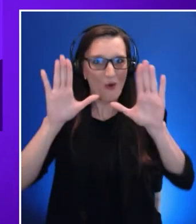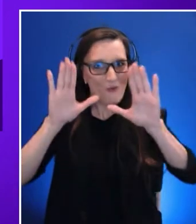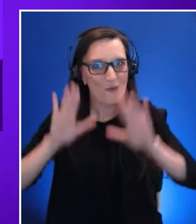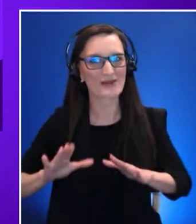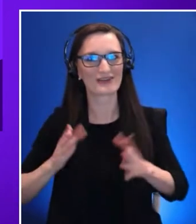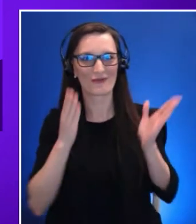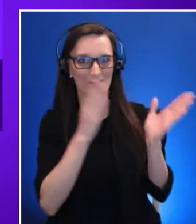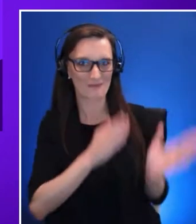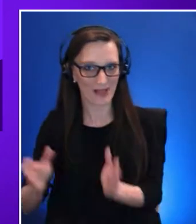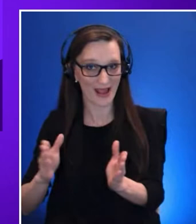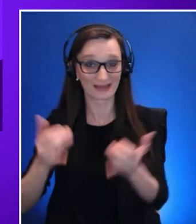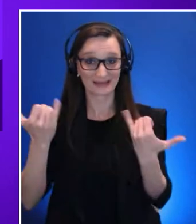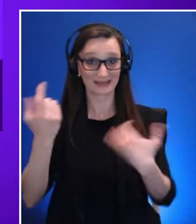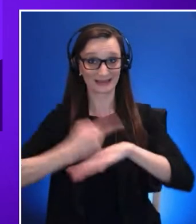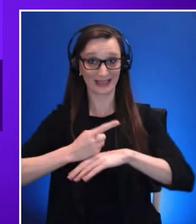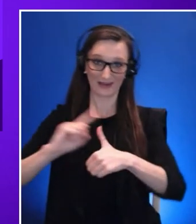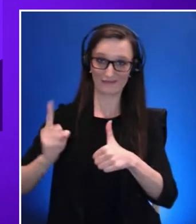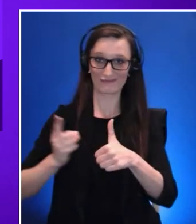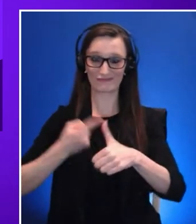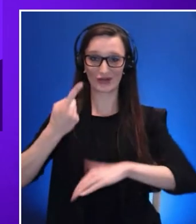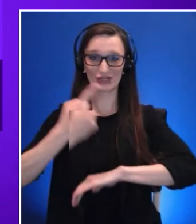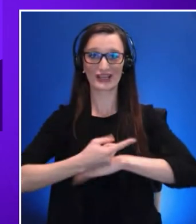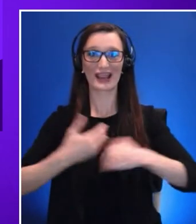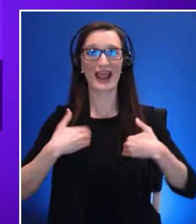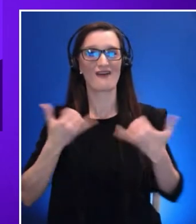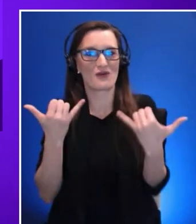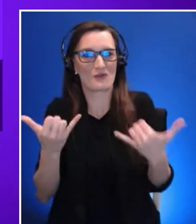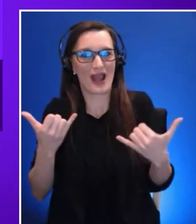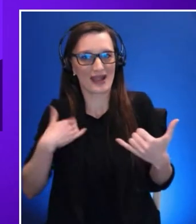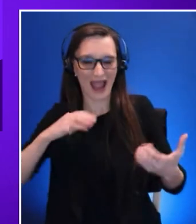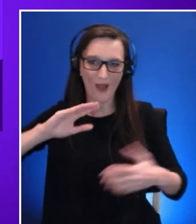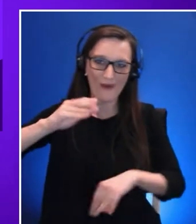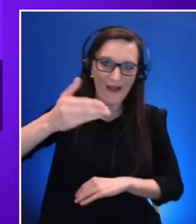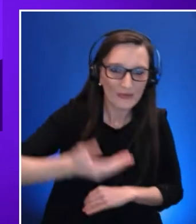have right now our greeting and kickoff and in a couple of minutes we'll have our opening remarks